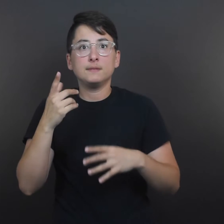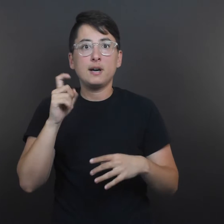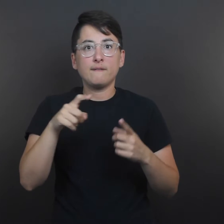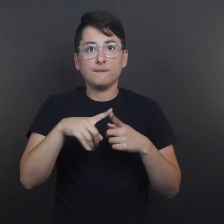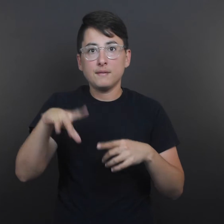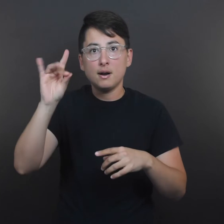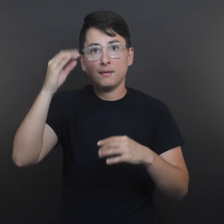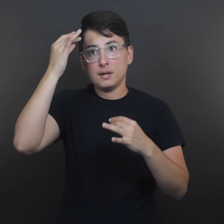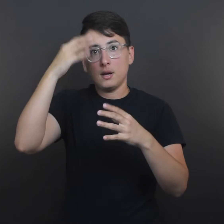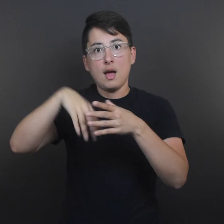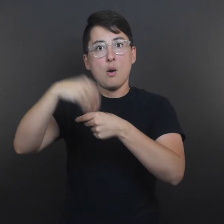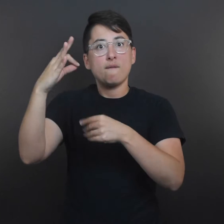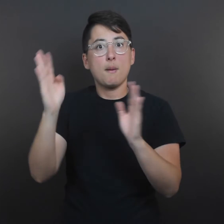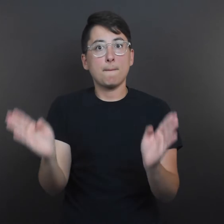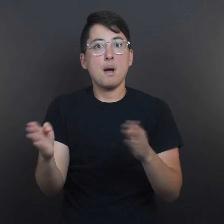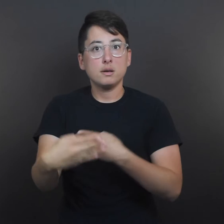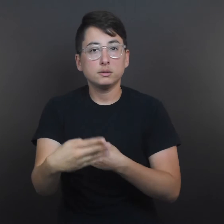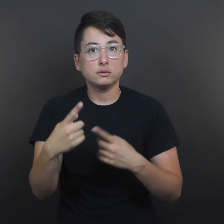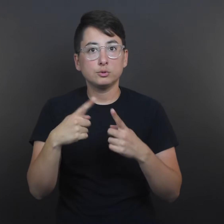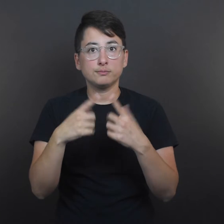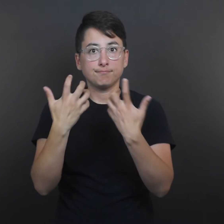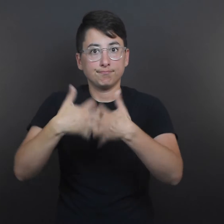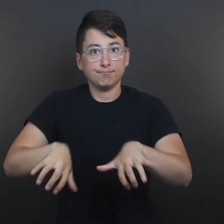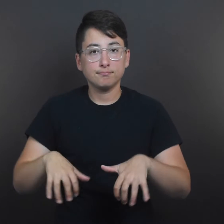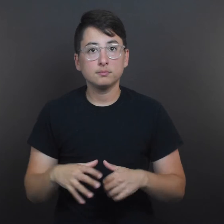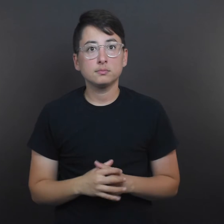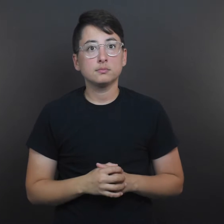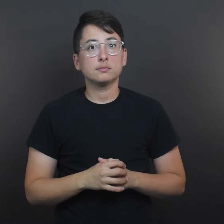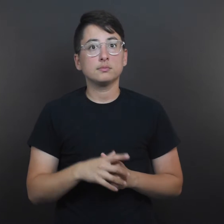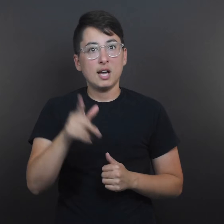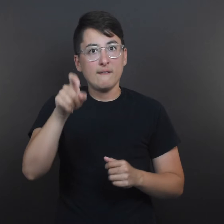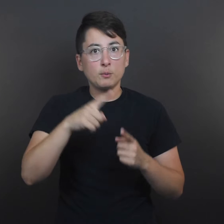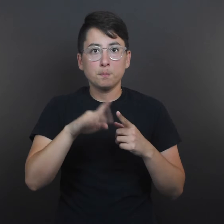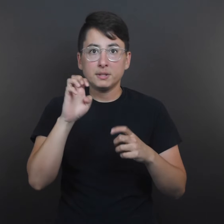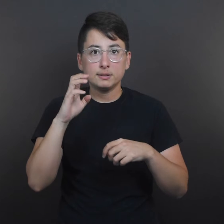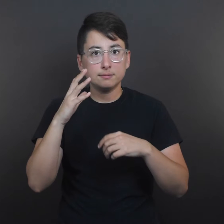trying to find solutions and having to think outside the box. You have to